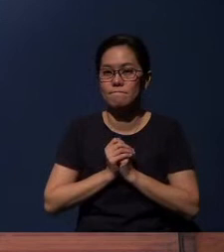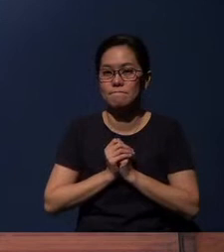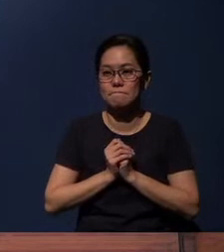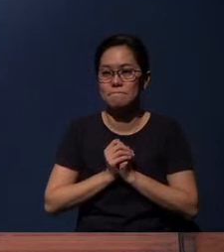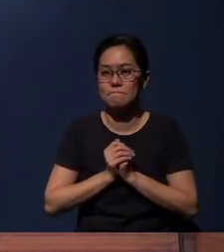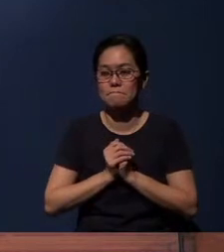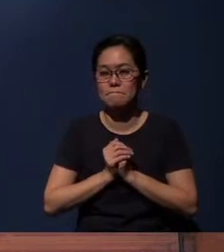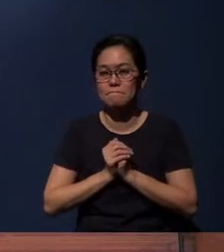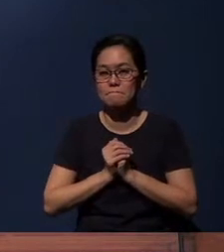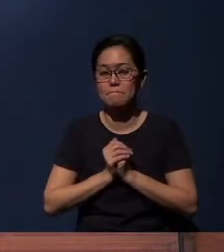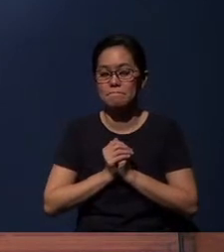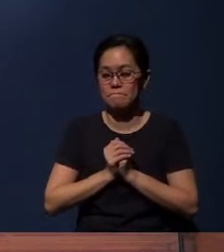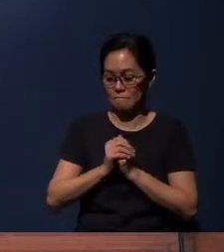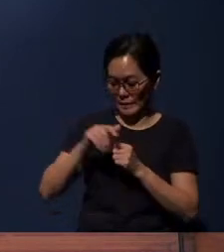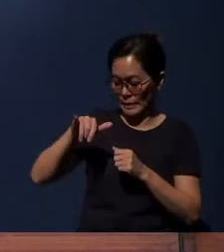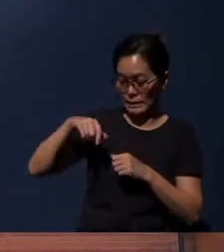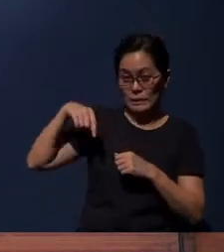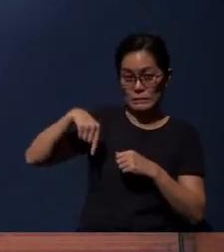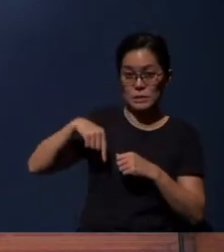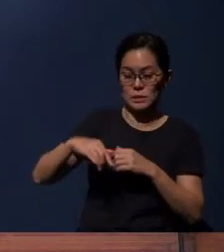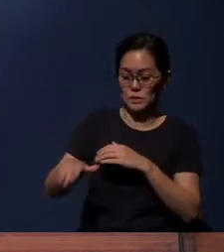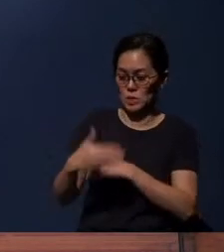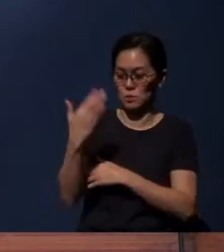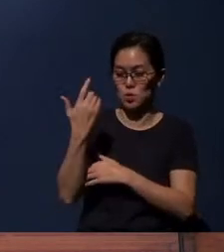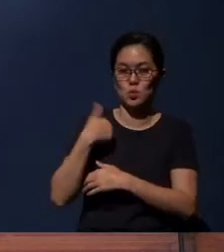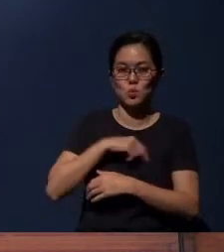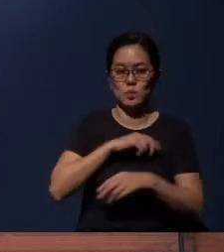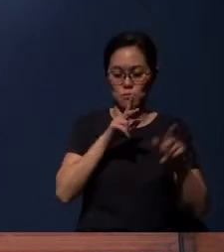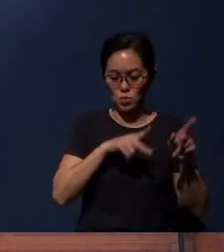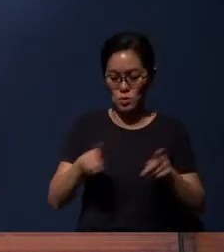This morning, as we are preparing for the communion,